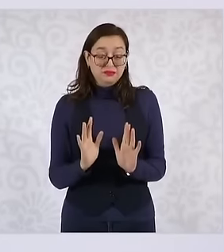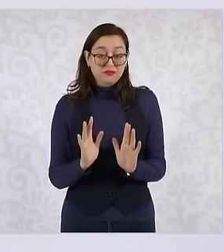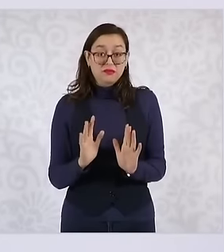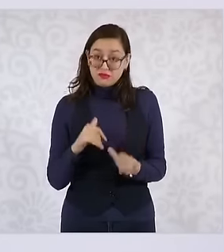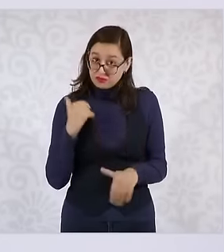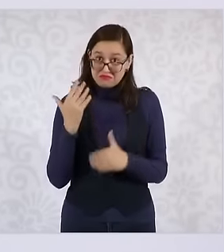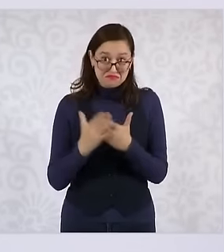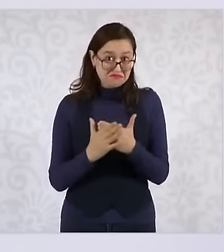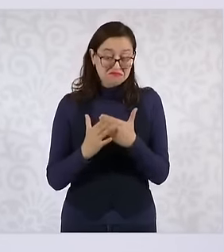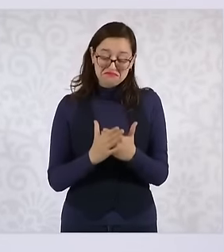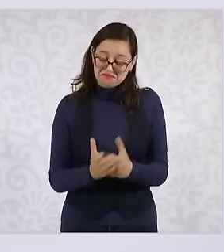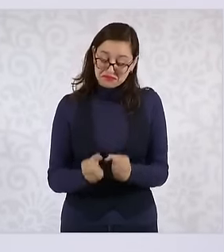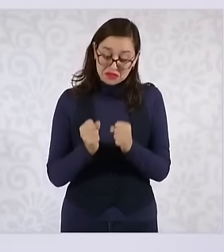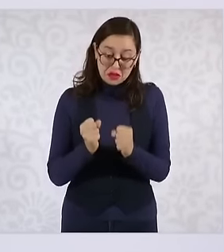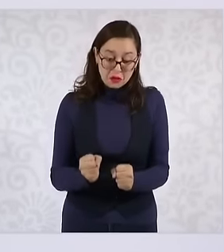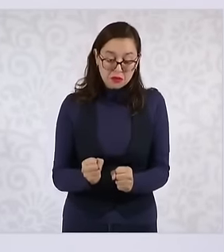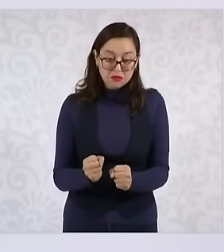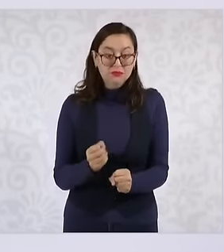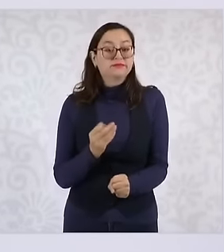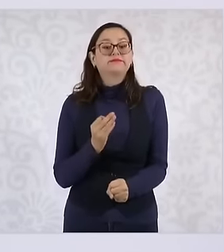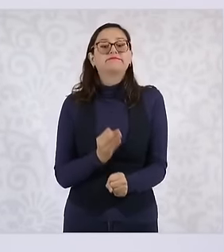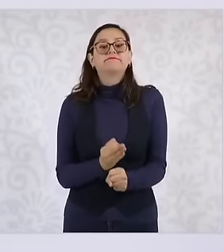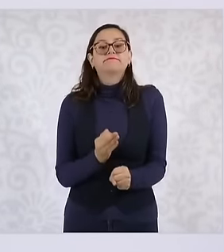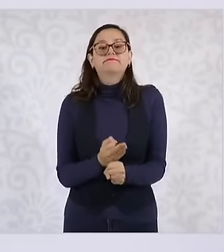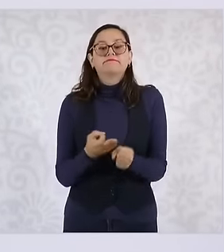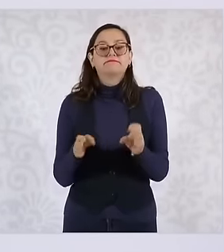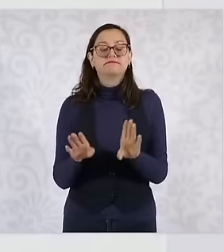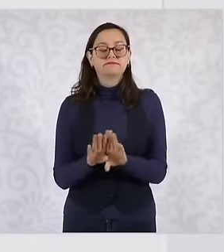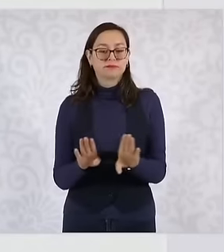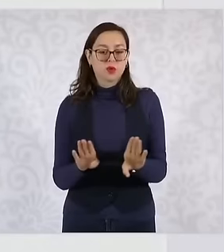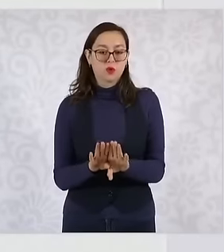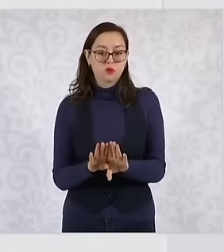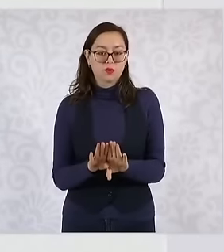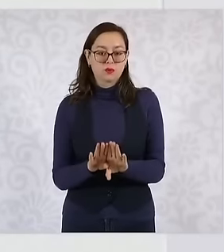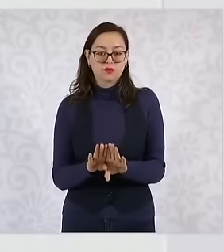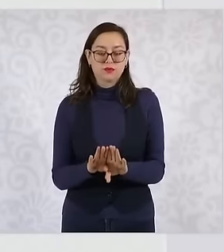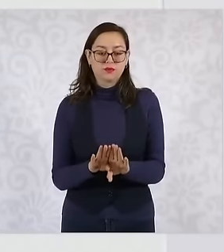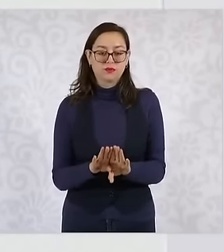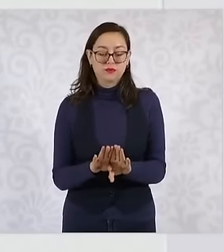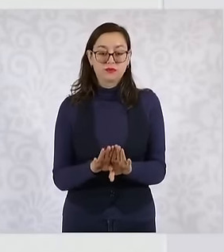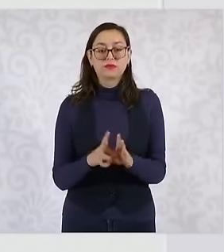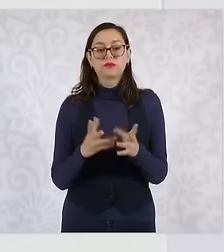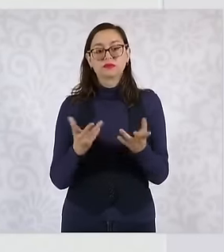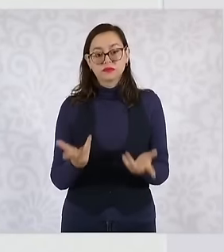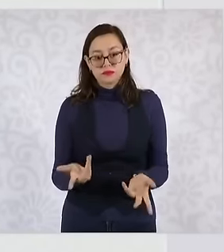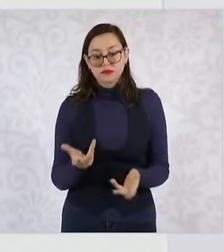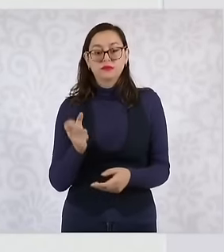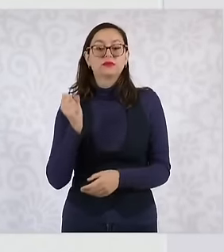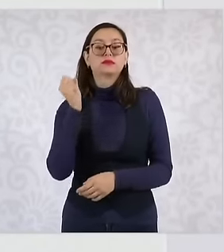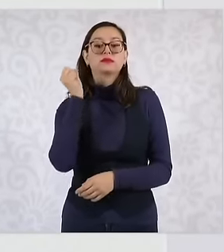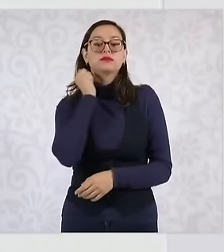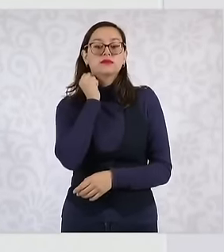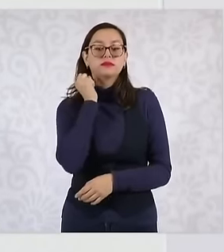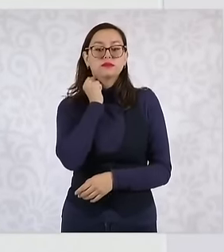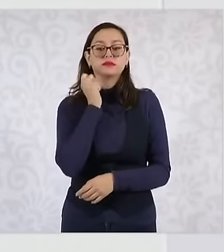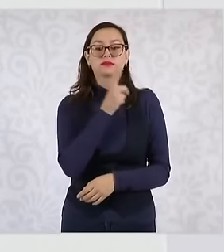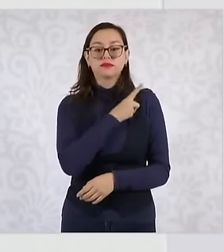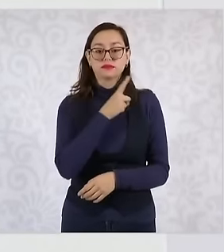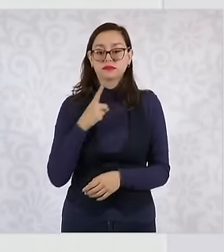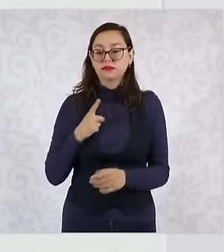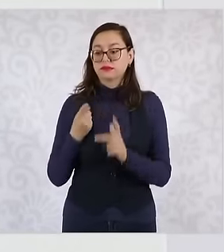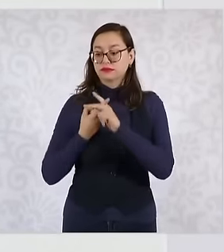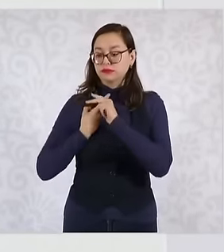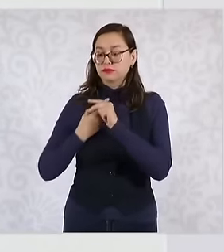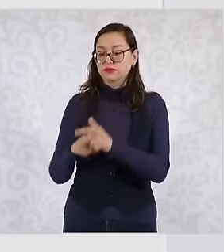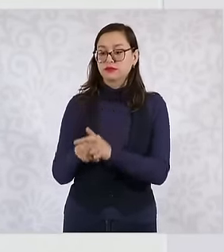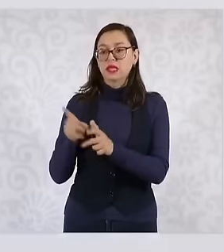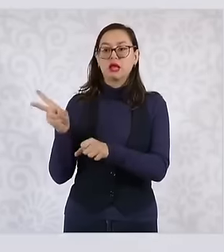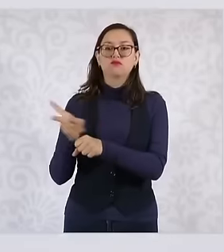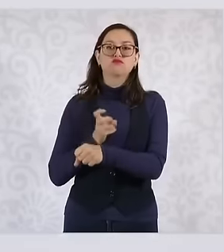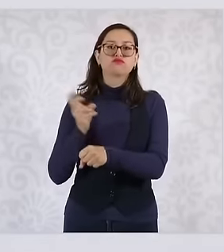What is the procedure one has to issue a call the senate of the Republic from